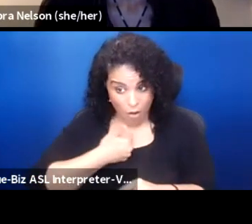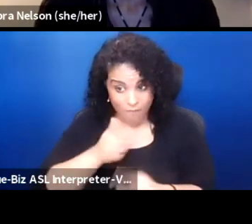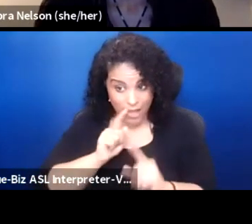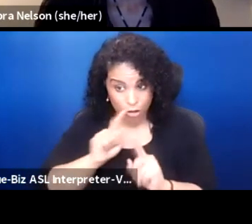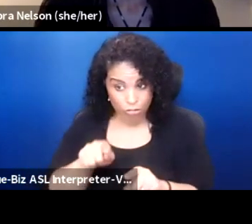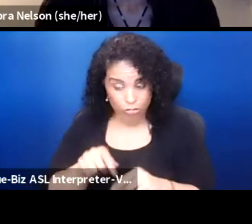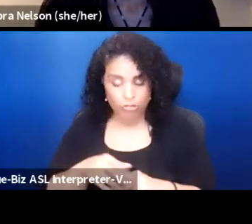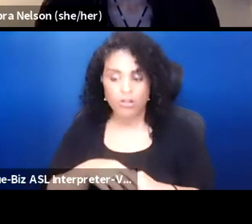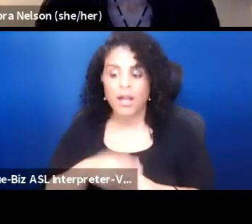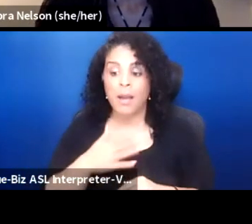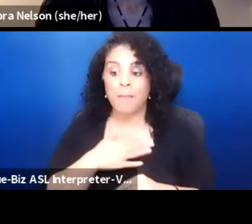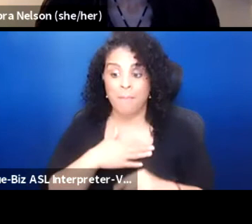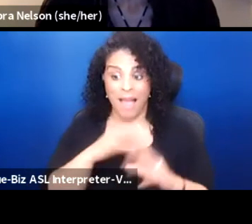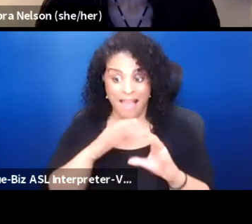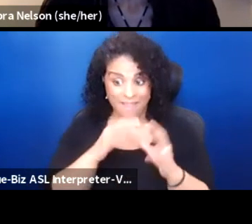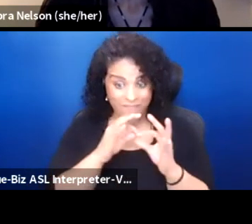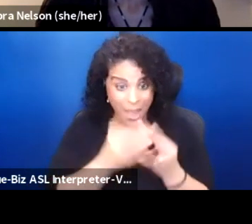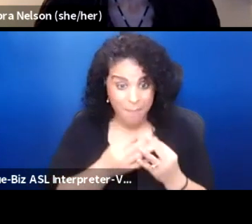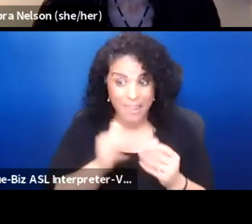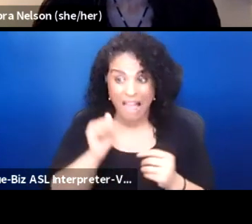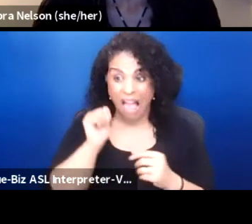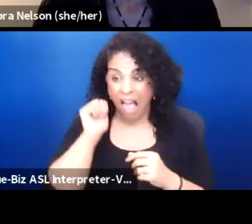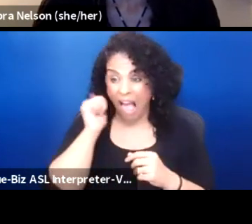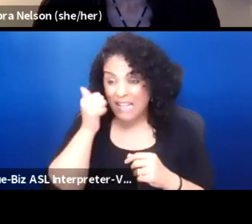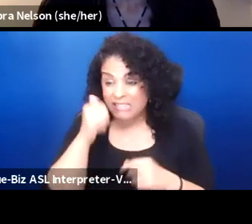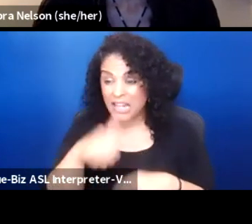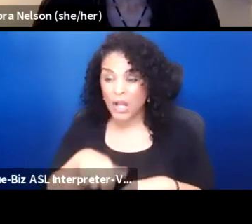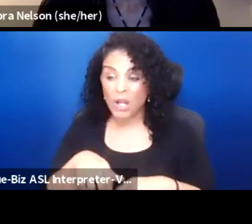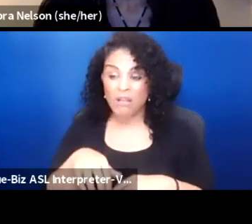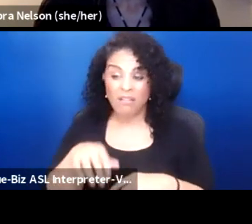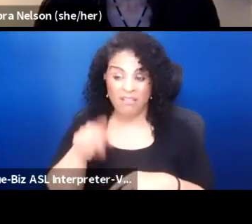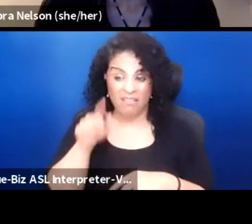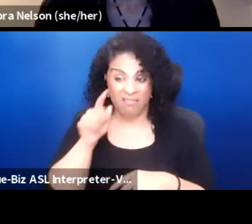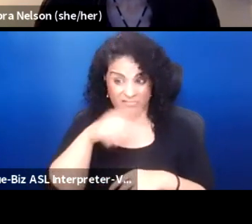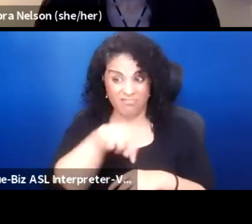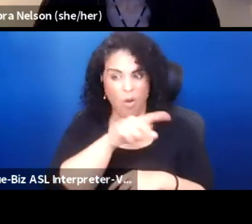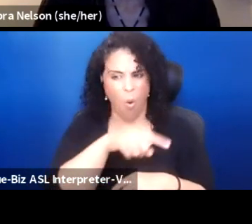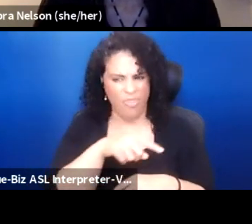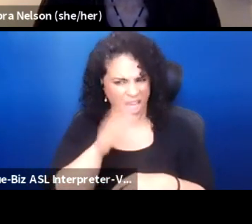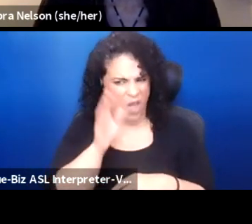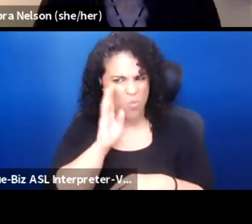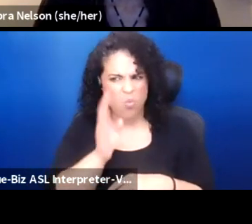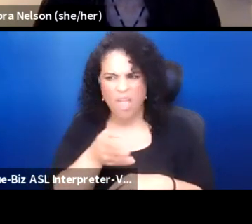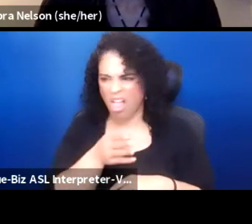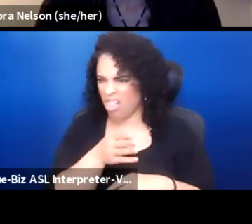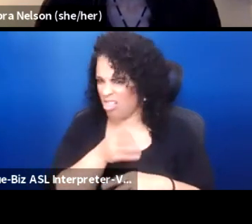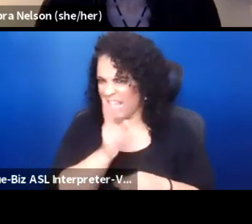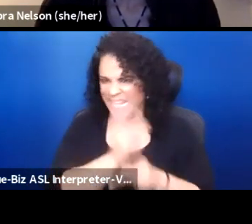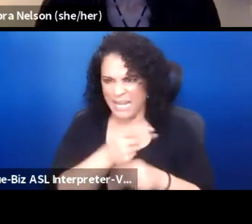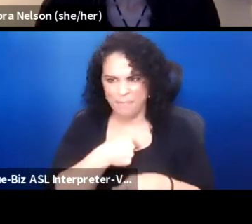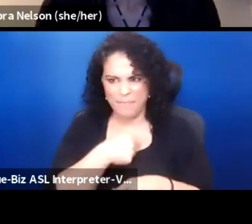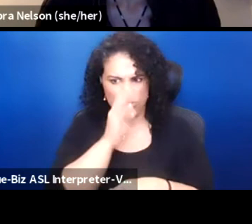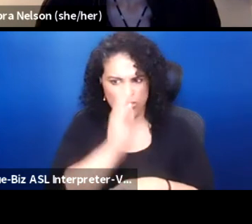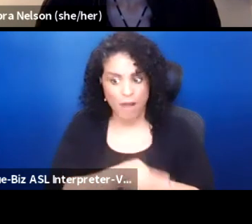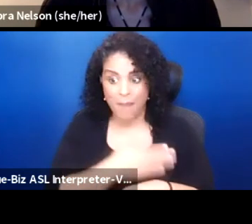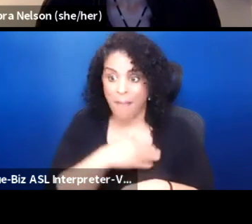my family, my aunties, oh, man, they will keep me in line. My aunties, my family will let me know.